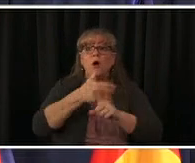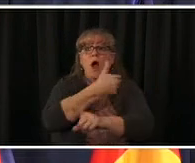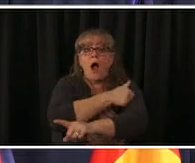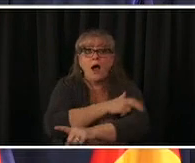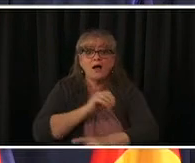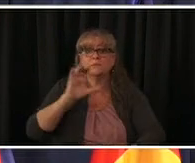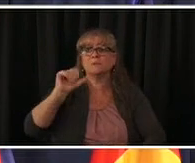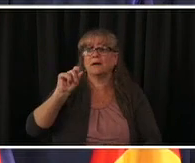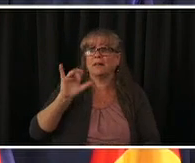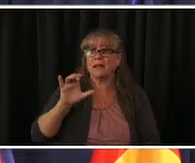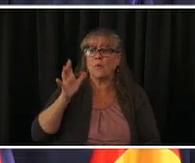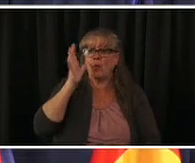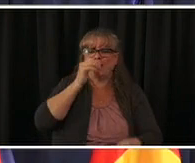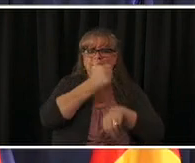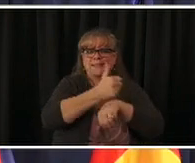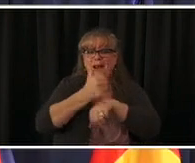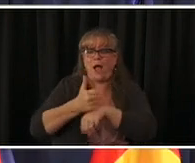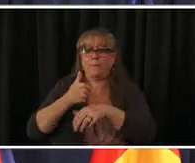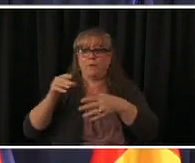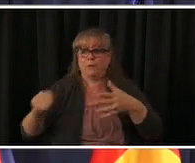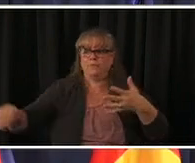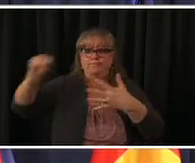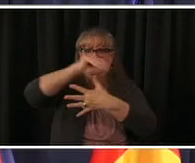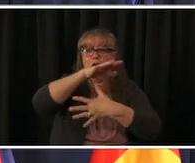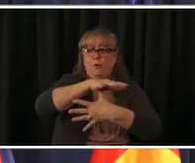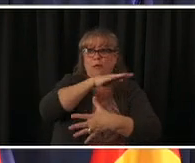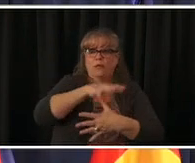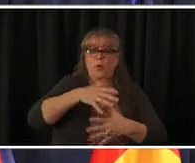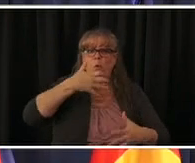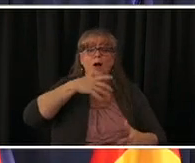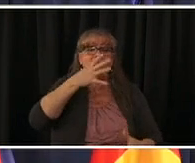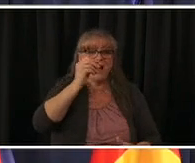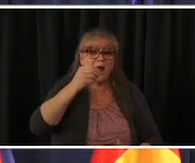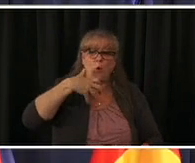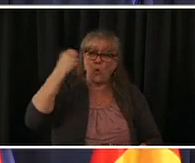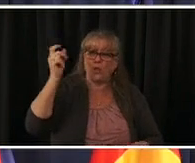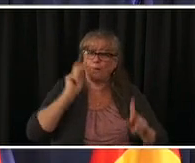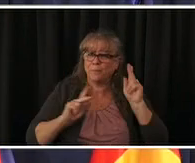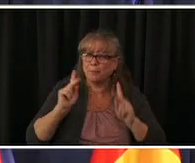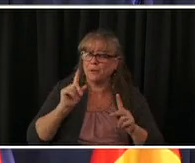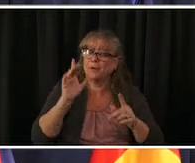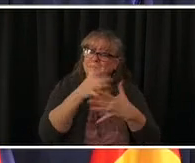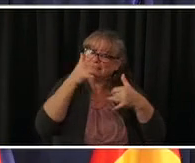to continue to prioritize older coloradans but the single biggest risk factor being age